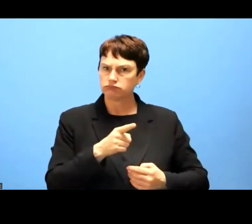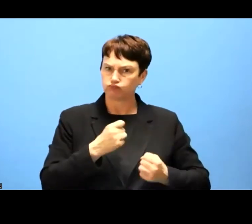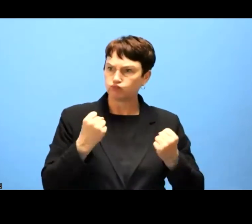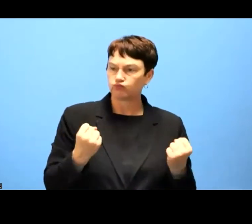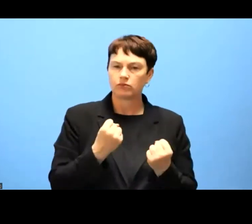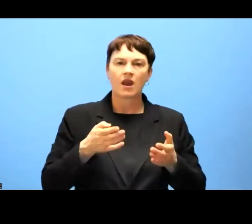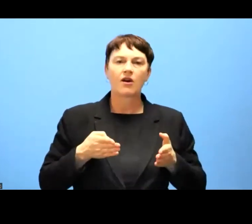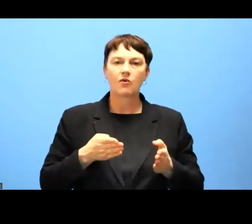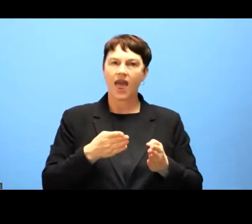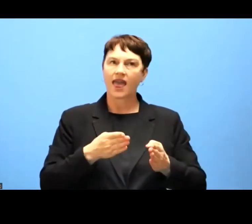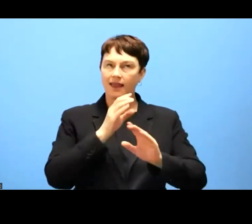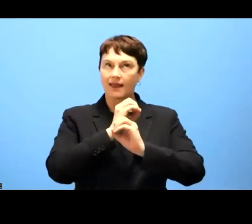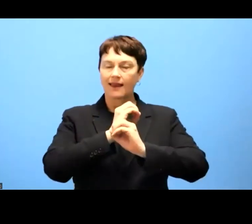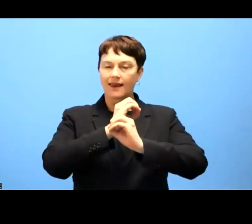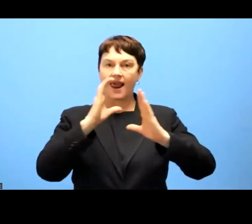version of this,